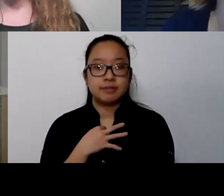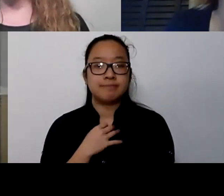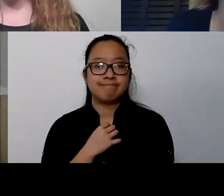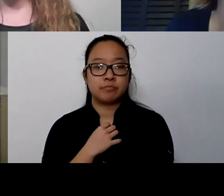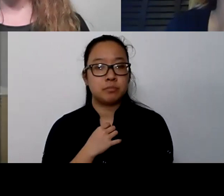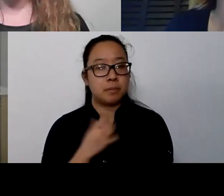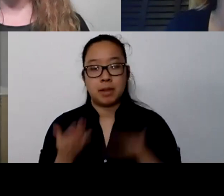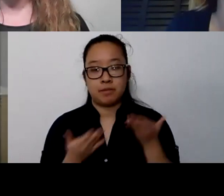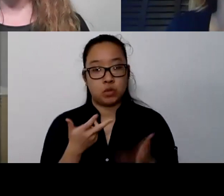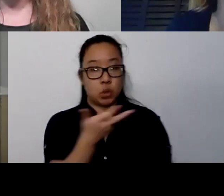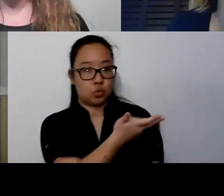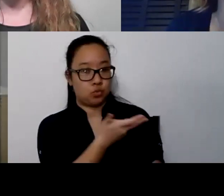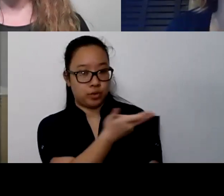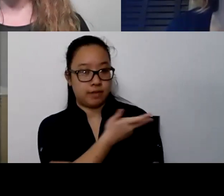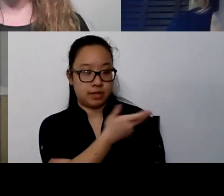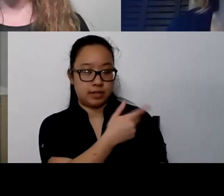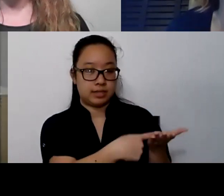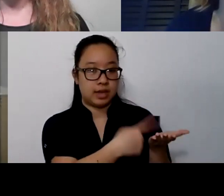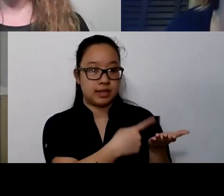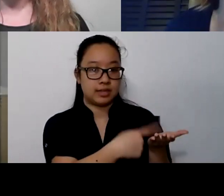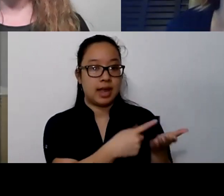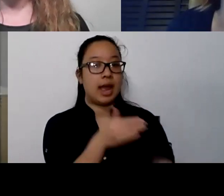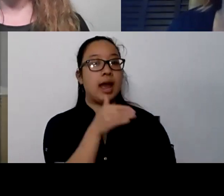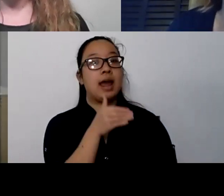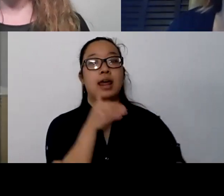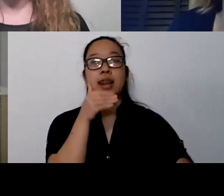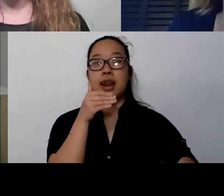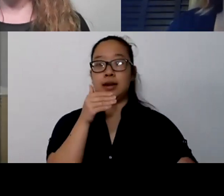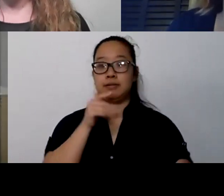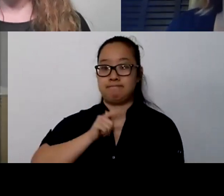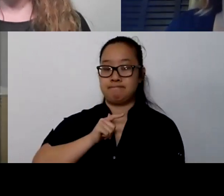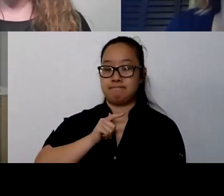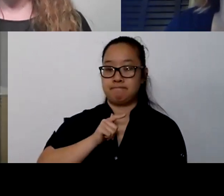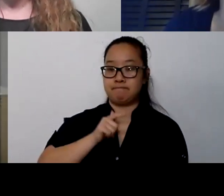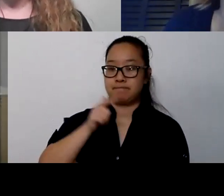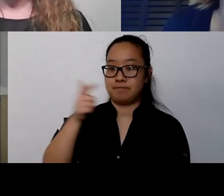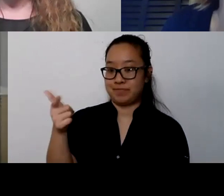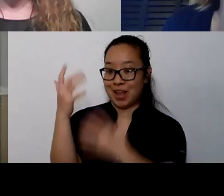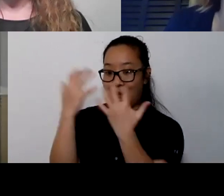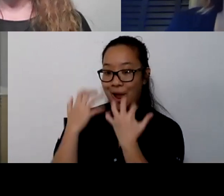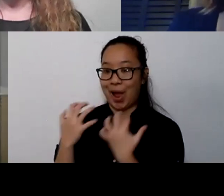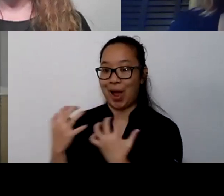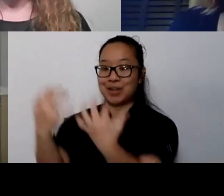and then I really wanna make sure we have plenty of time for questions from the group